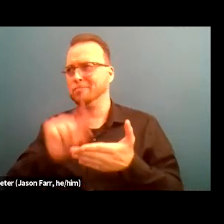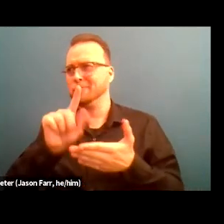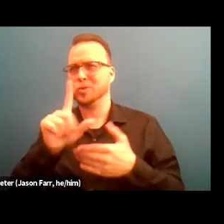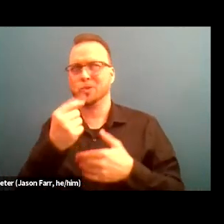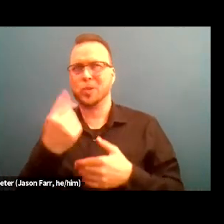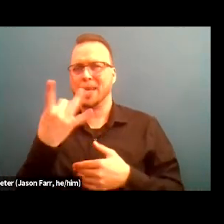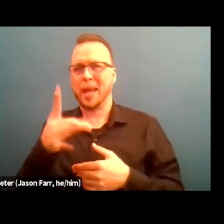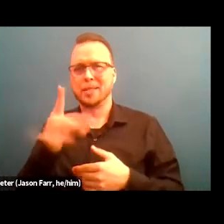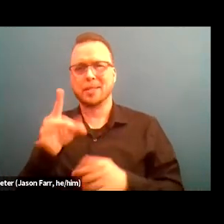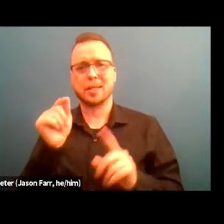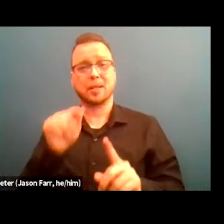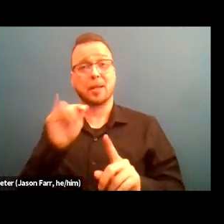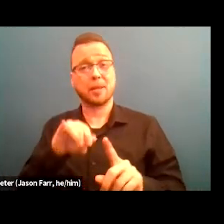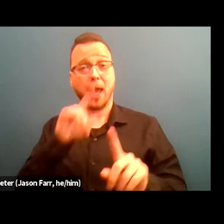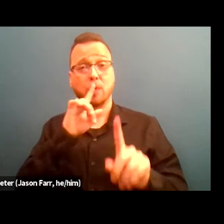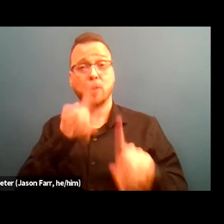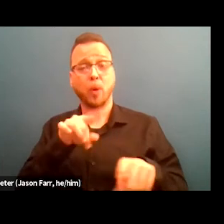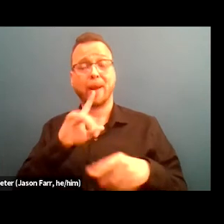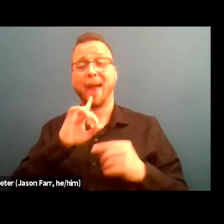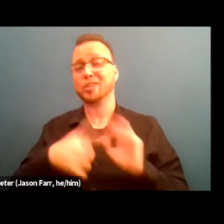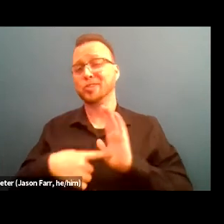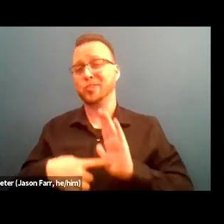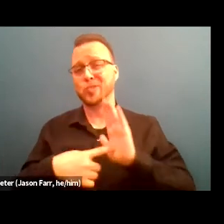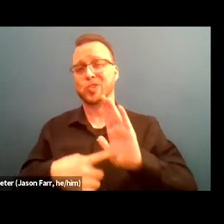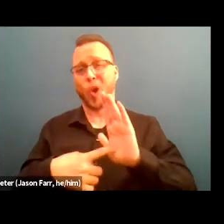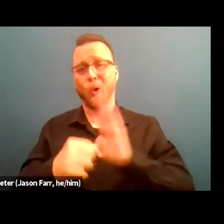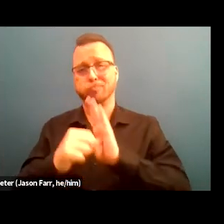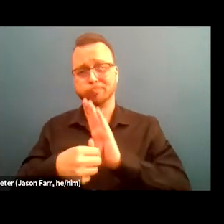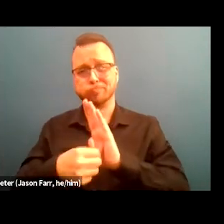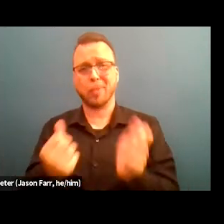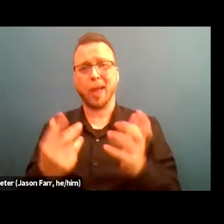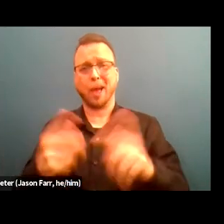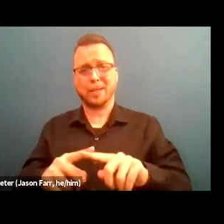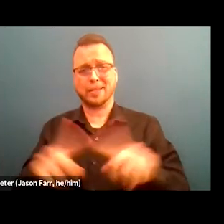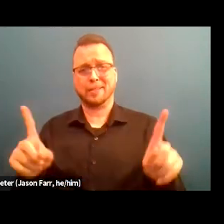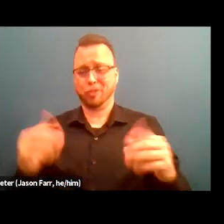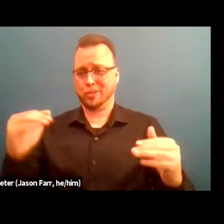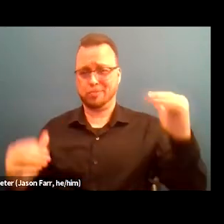that really highlighted the disparities around racial equity specific